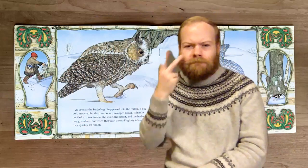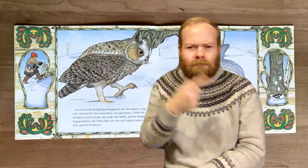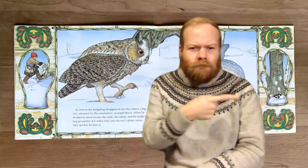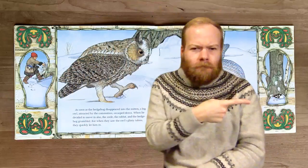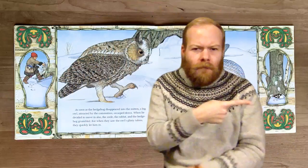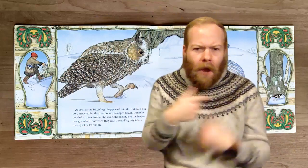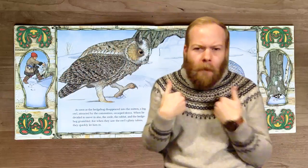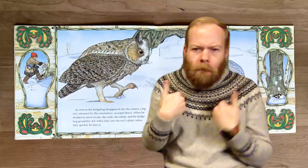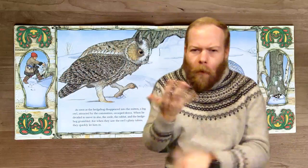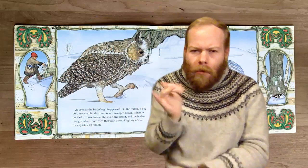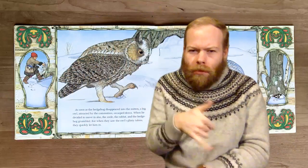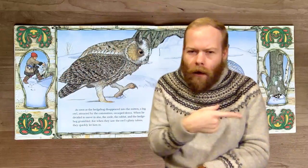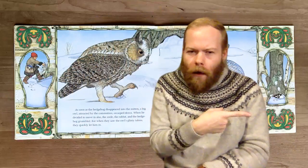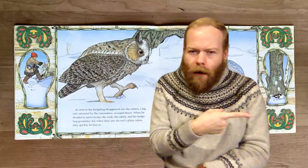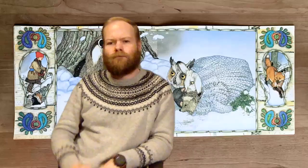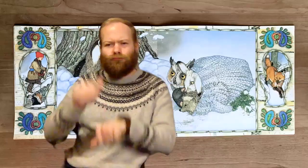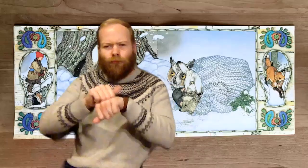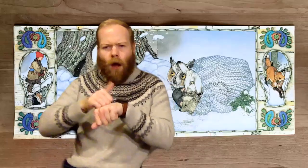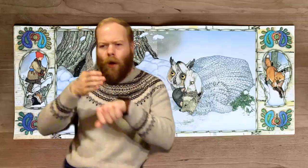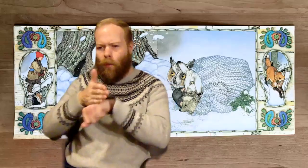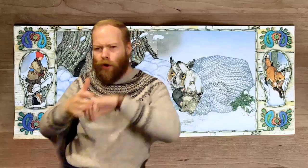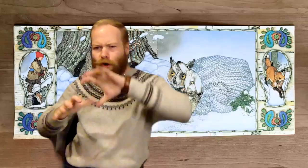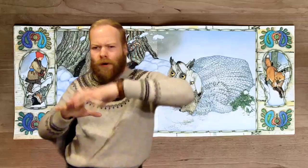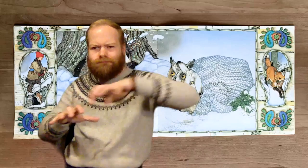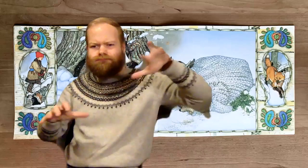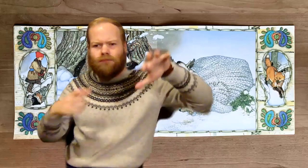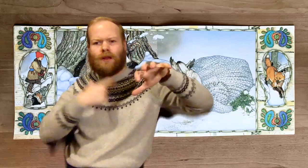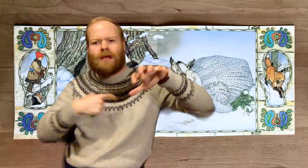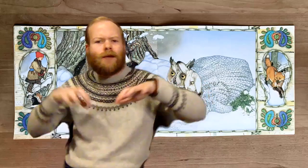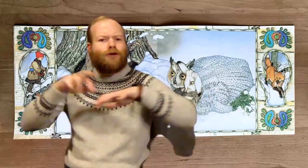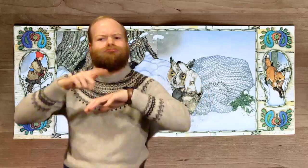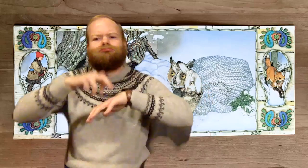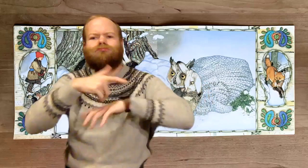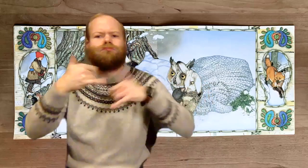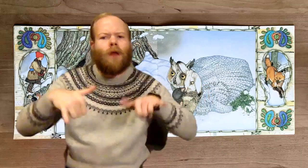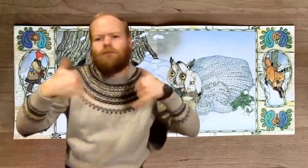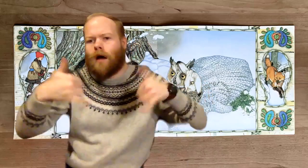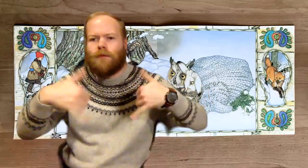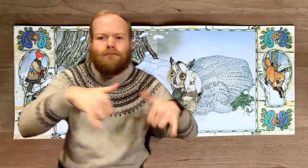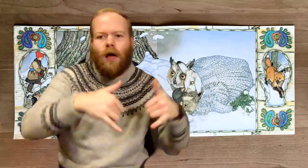What is that animal? Nicki climbs up to the top of a pile of rocks and wood.